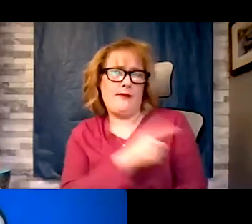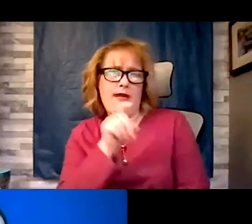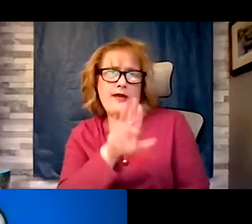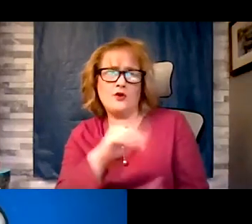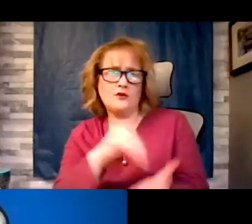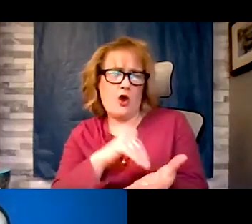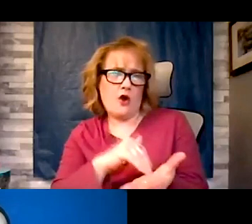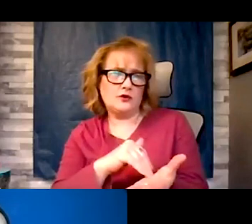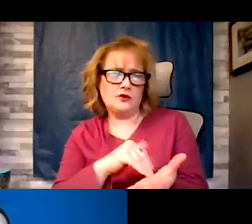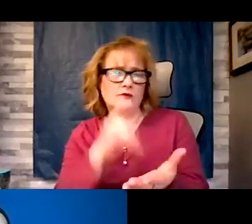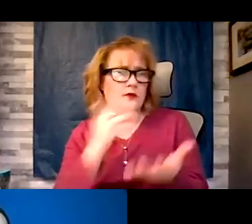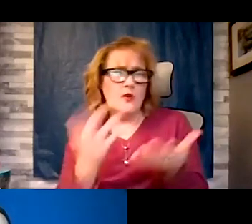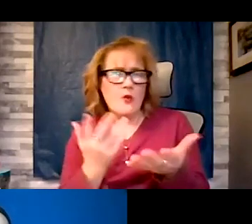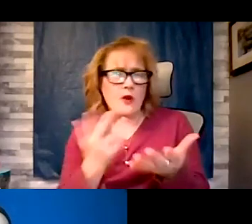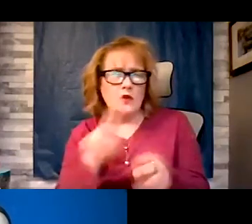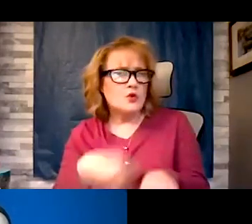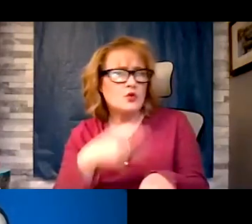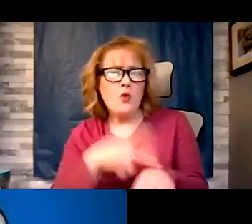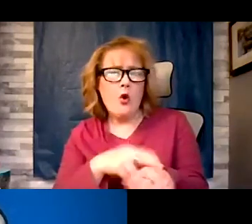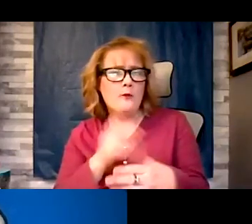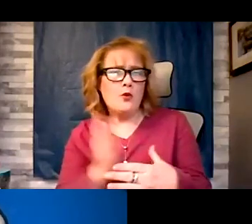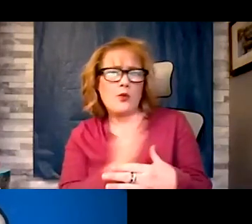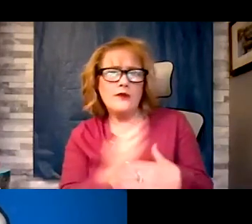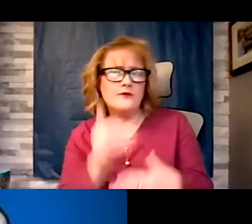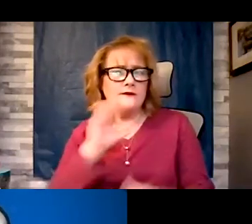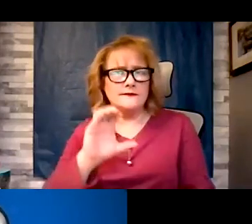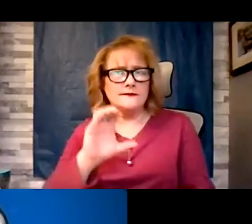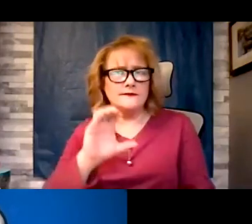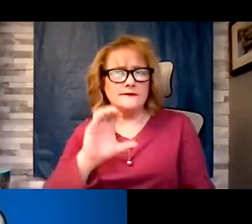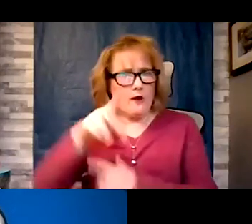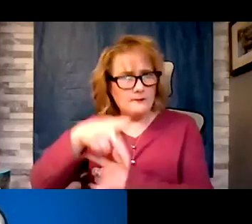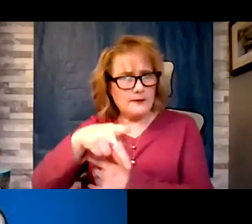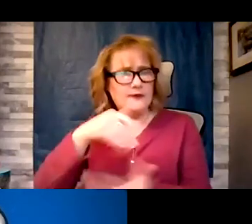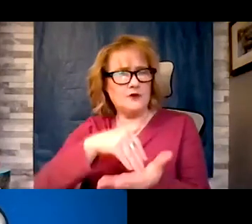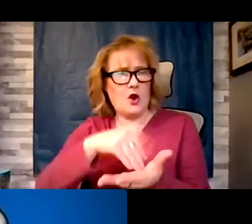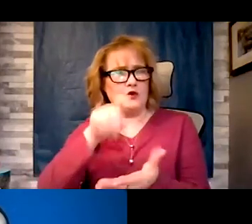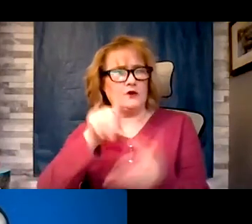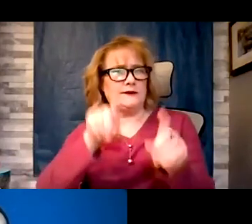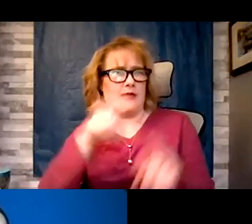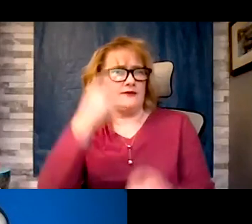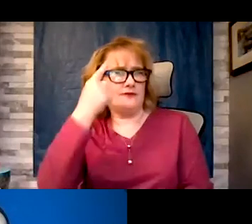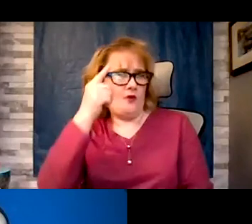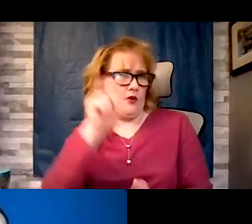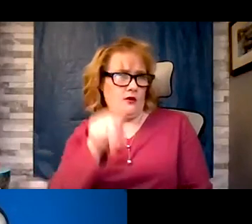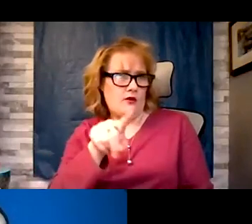normal range for CRP that doctors should test for? I would have to look because